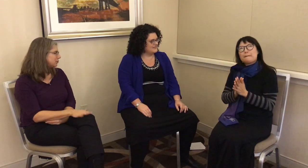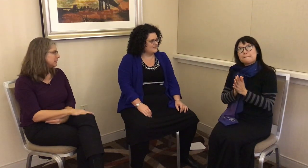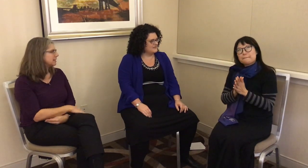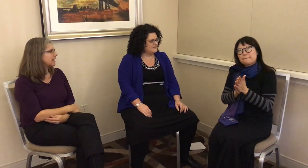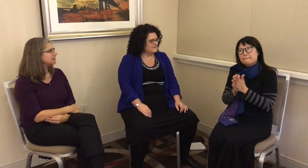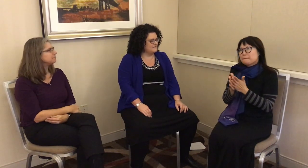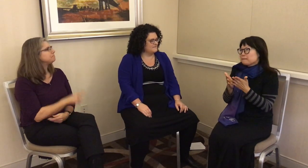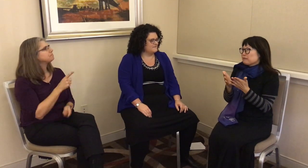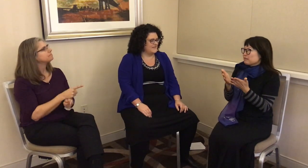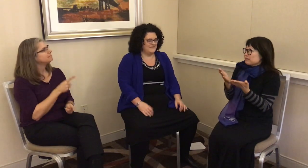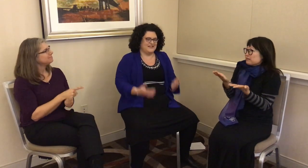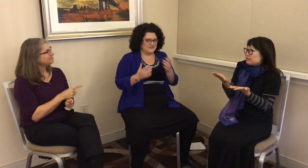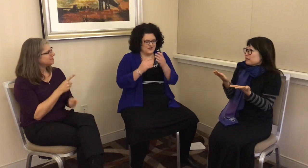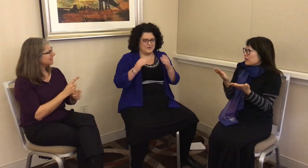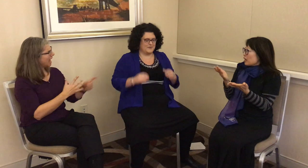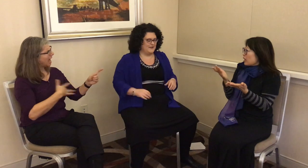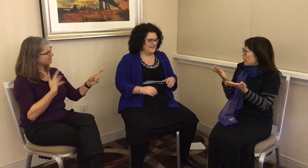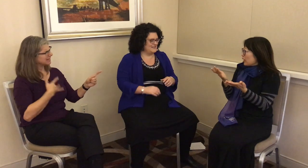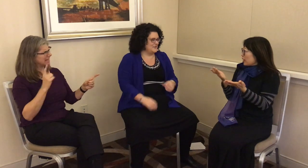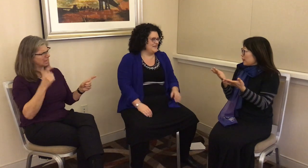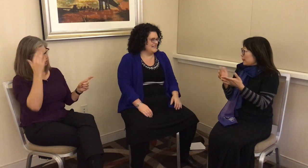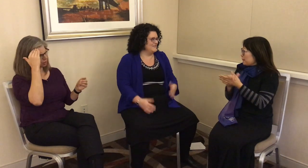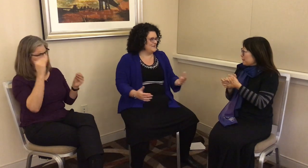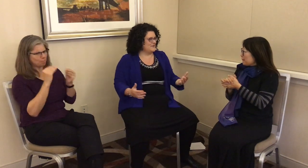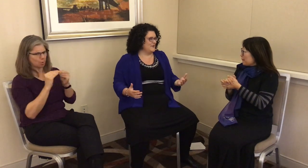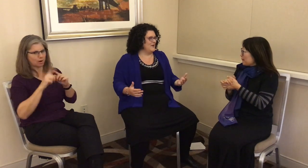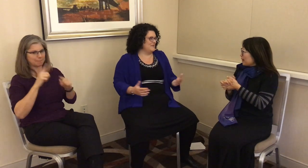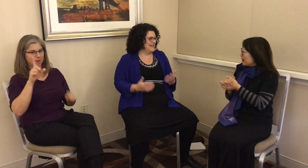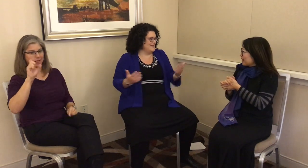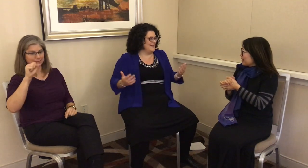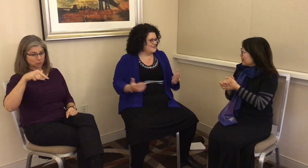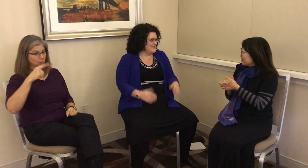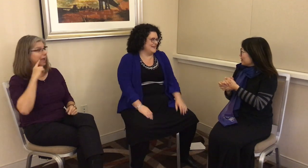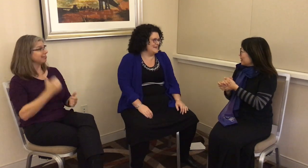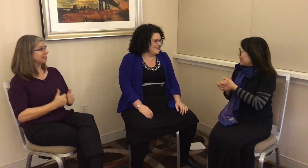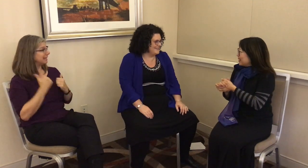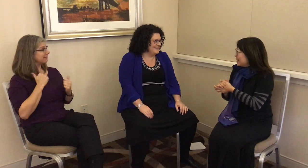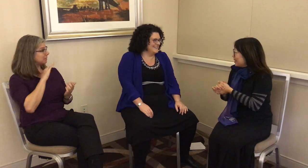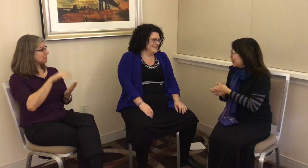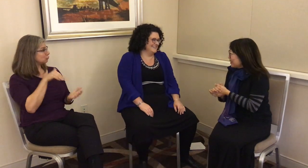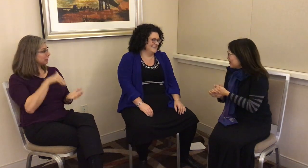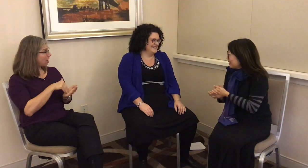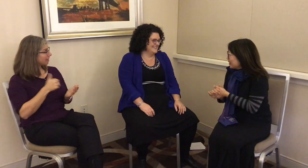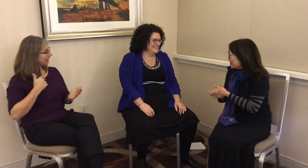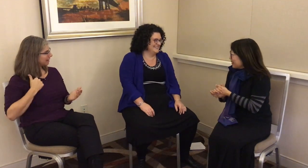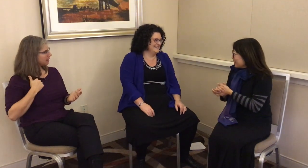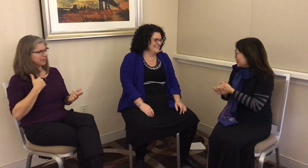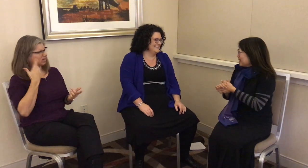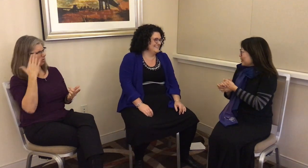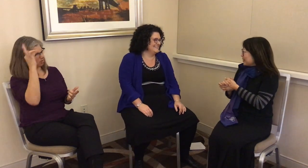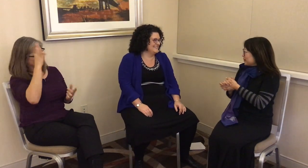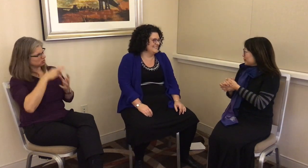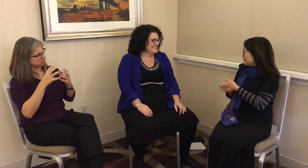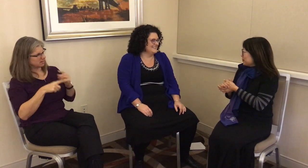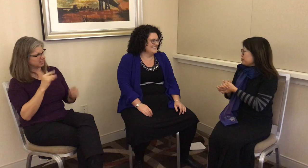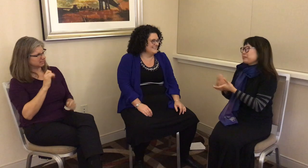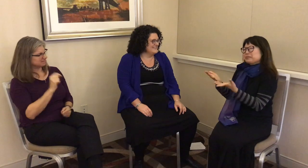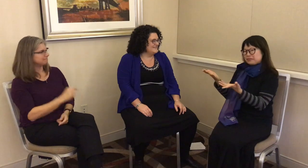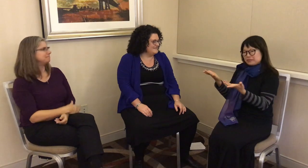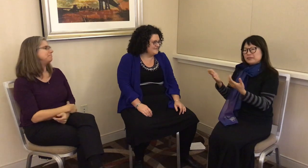history to that. G: I feel like I should know more about LSQ because I live in Montreal, but I don’t actually know anything about it.